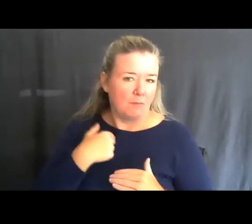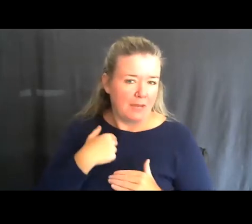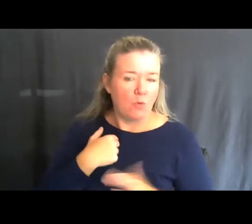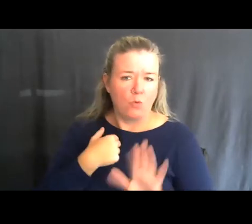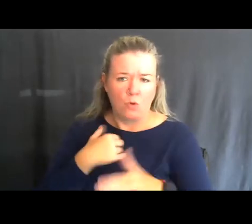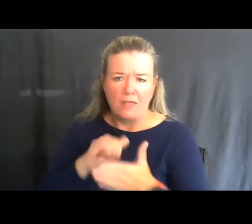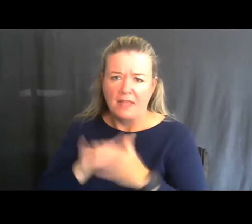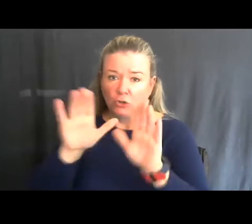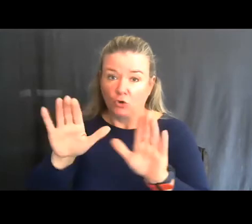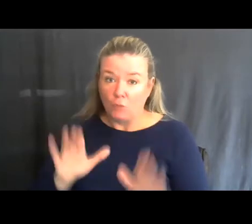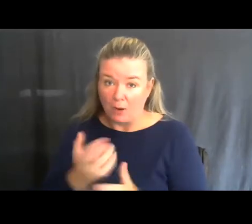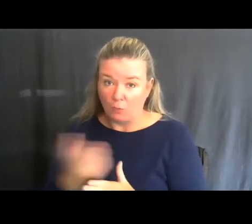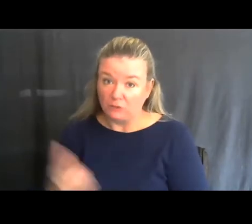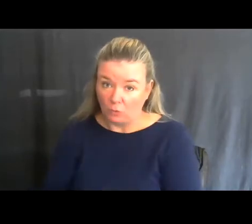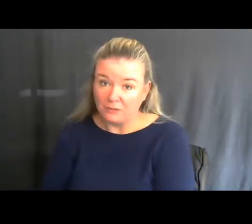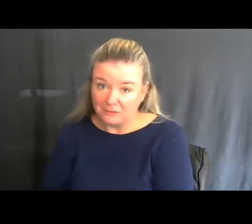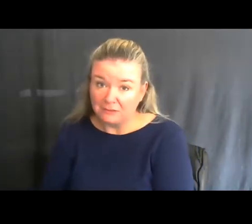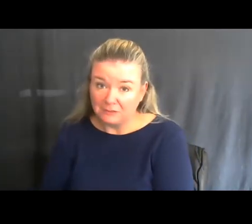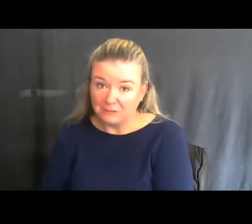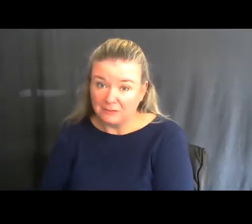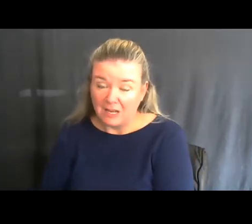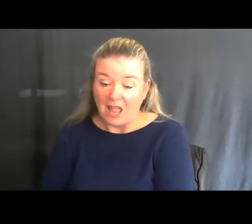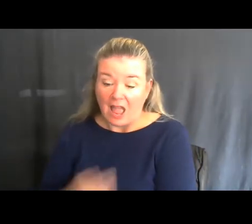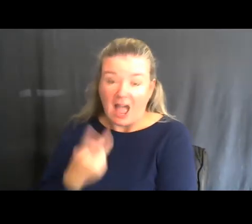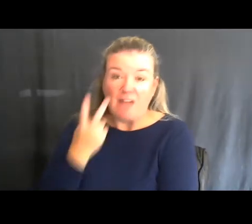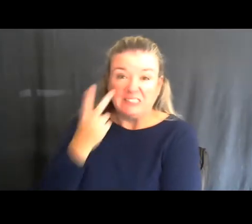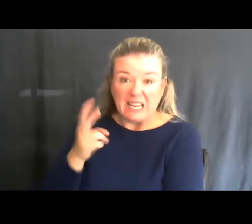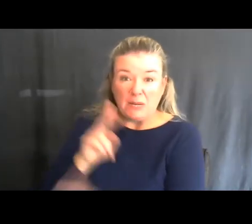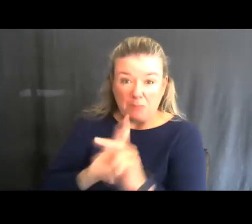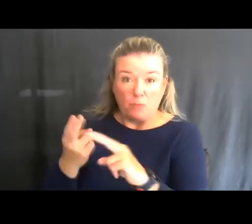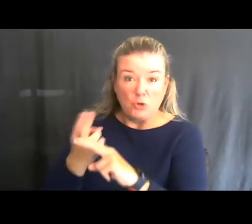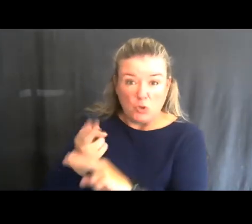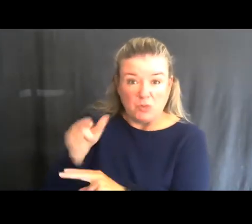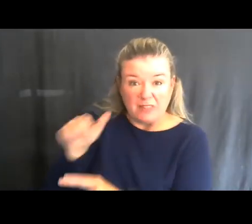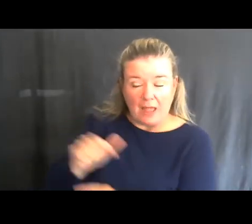resource. I've seen them in action and they really are amazing.